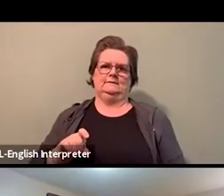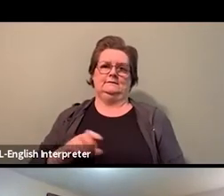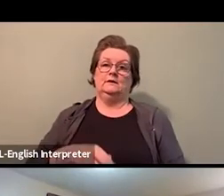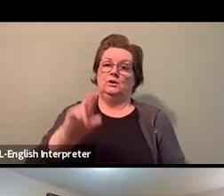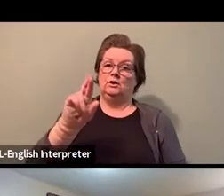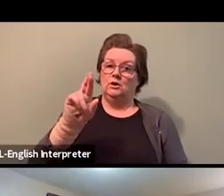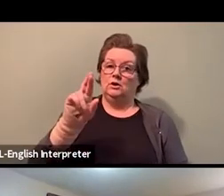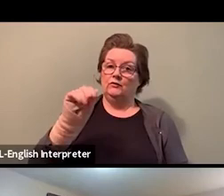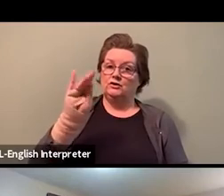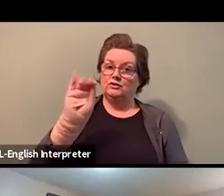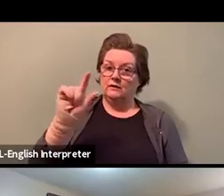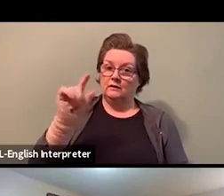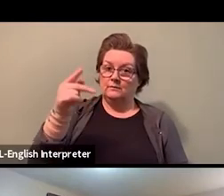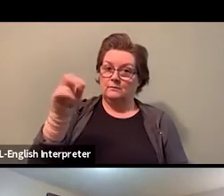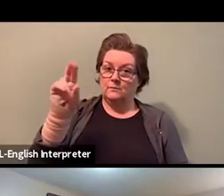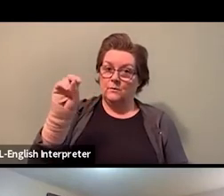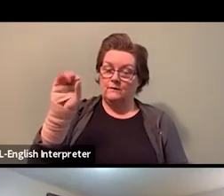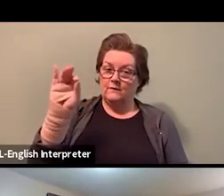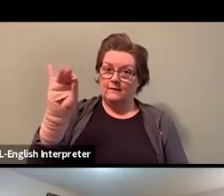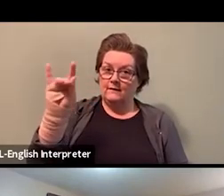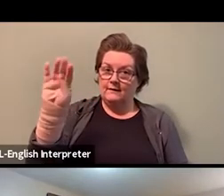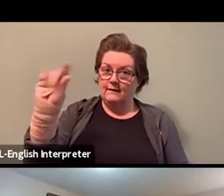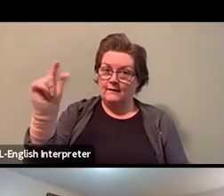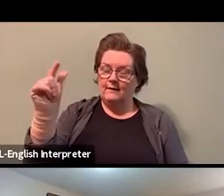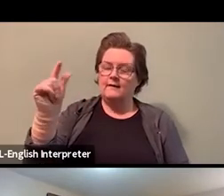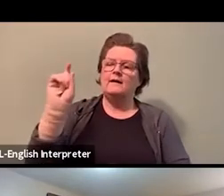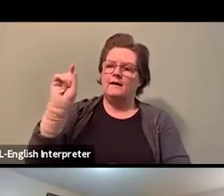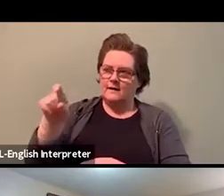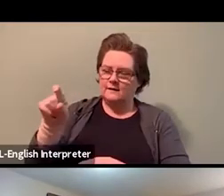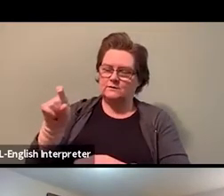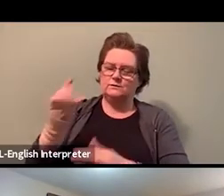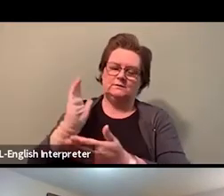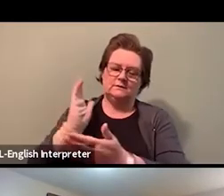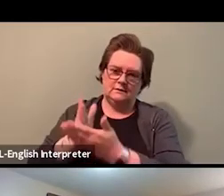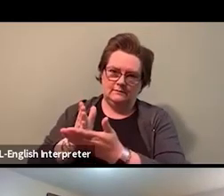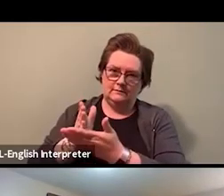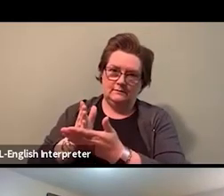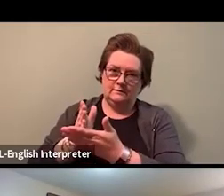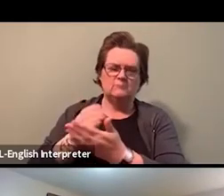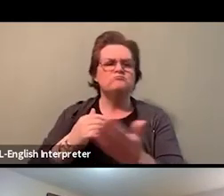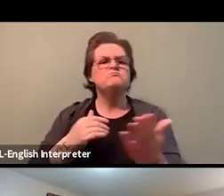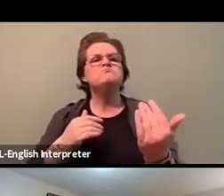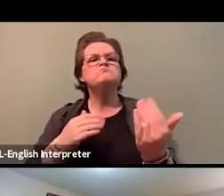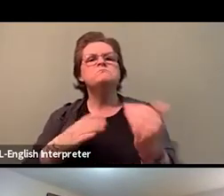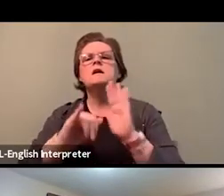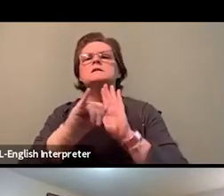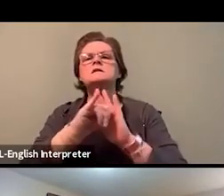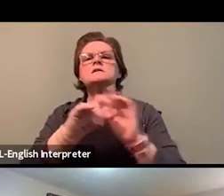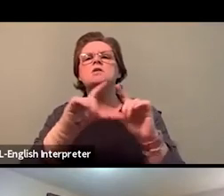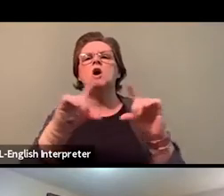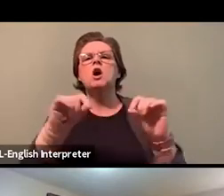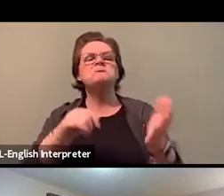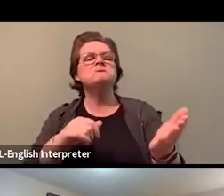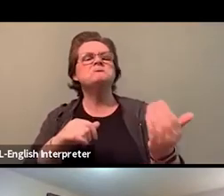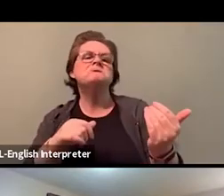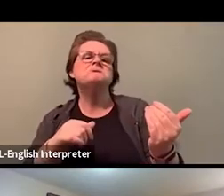on everyone's agenda, but they have to be top of mind, because the reality is we are still walking black.